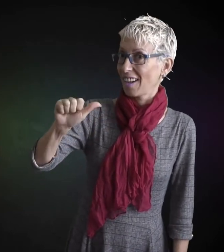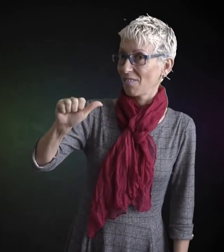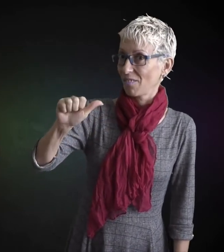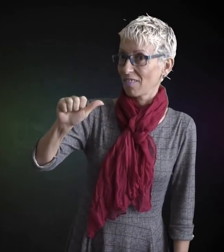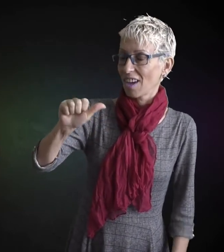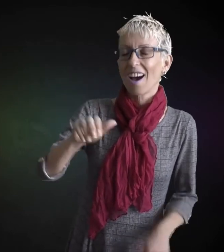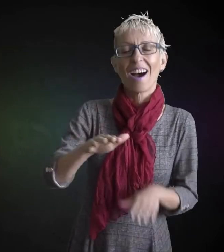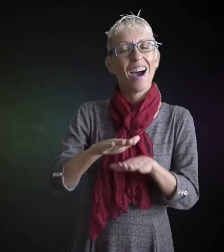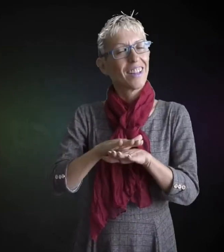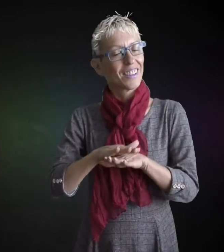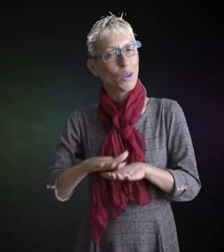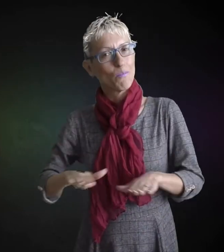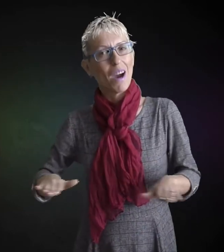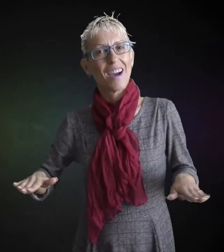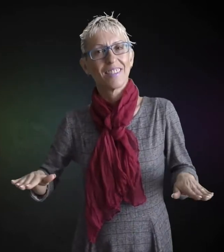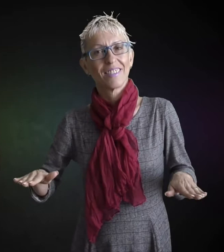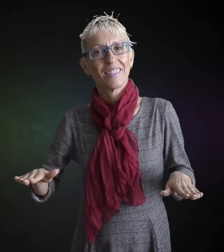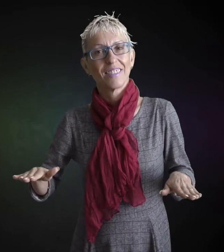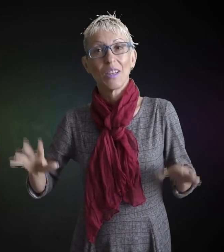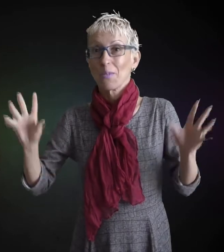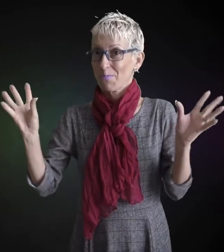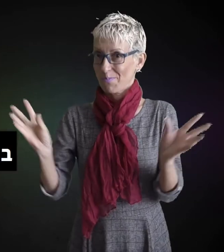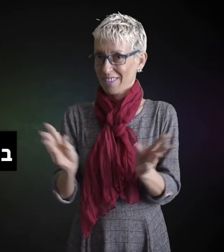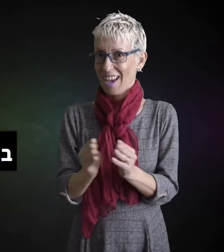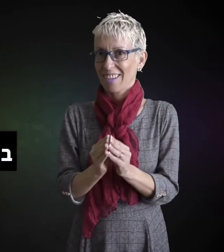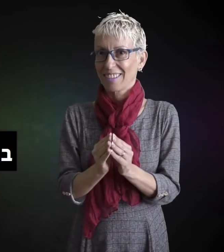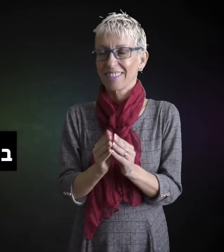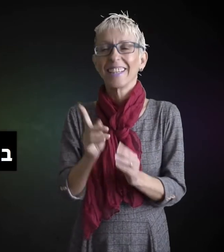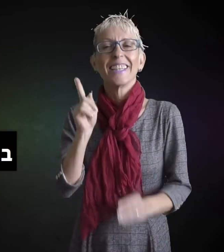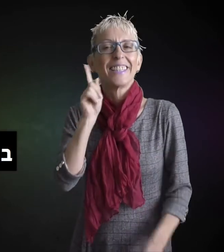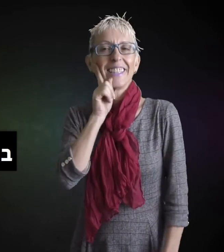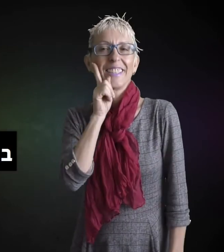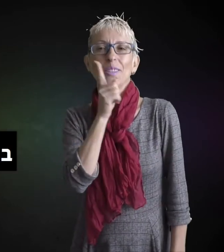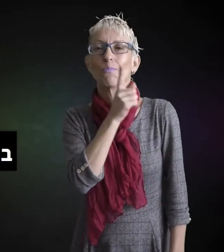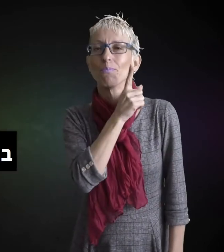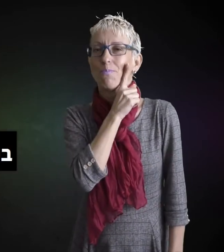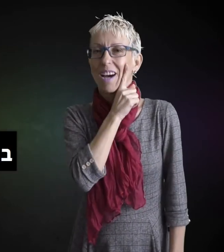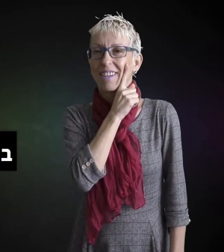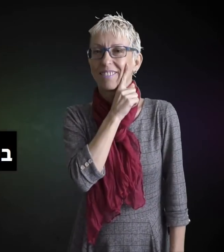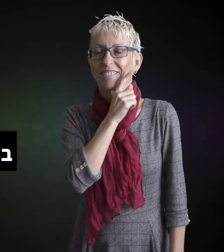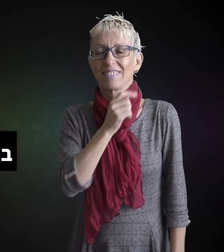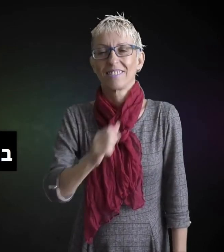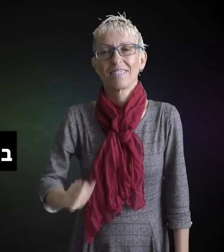א - а adama - earth together "IMA" mom